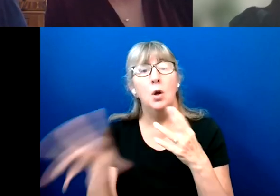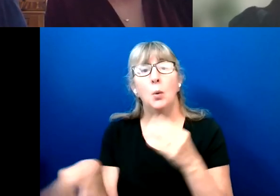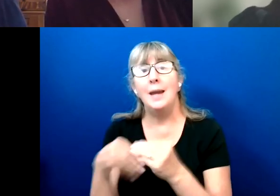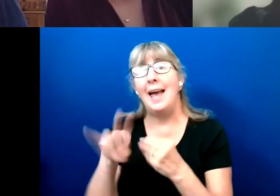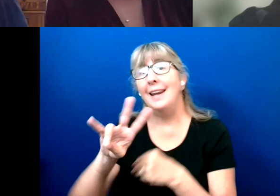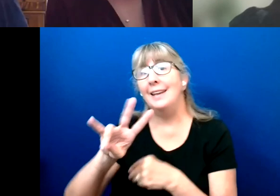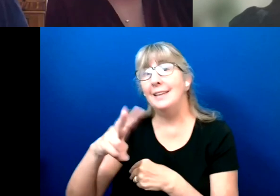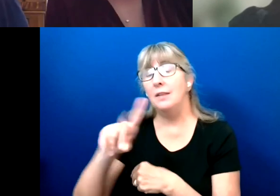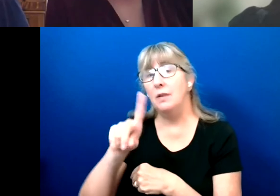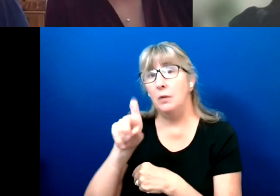Kind of hopefully a catch-all question.